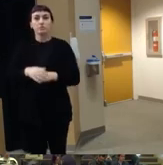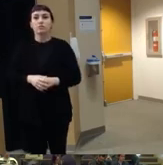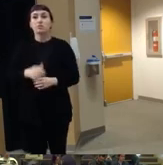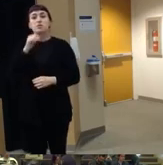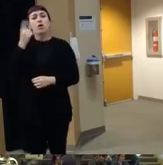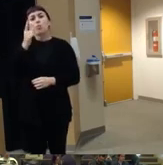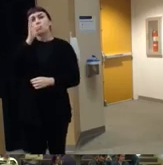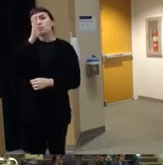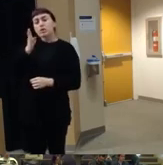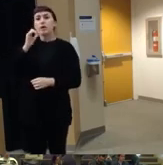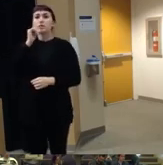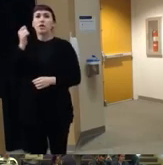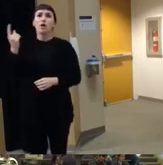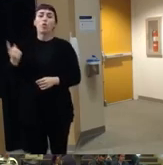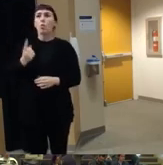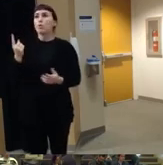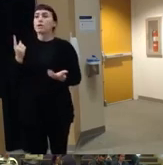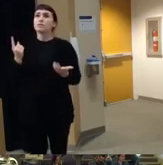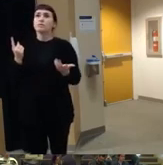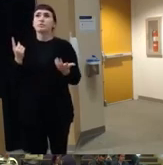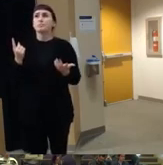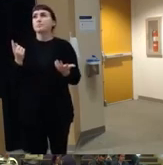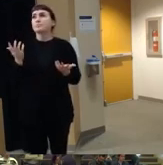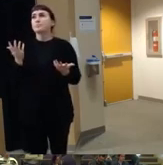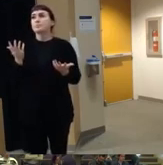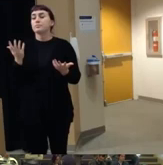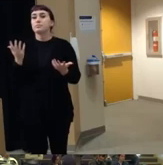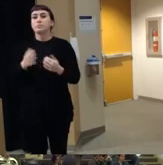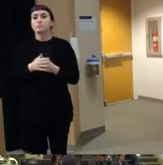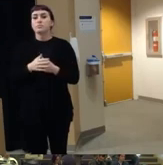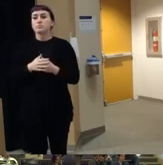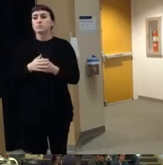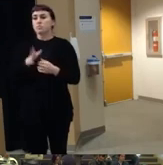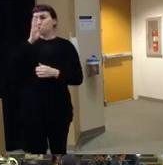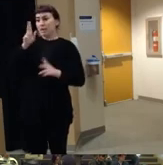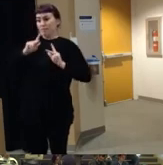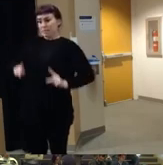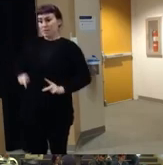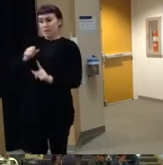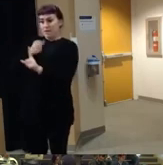know it's not always the kids who you know um were directly physically impacted by gun violence